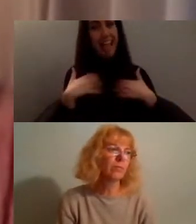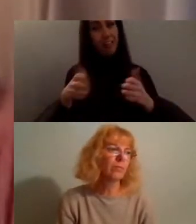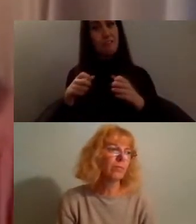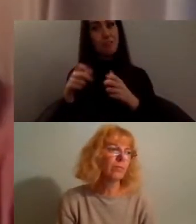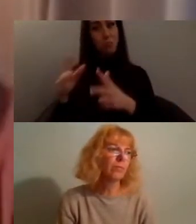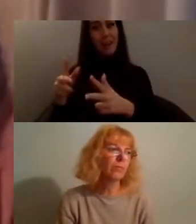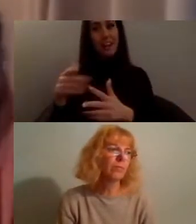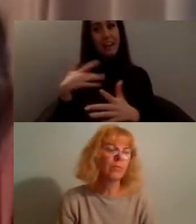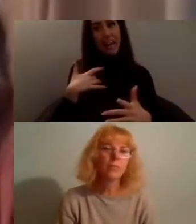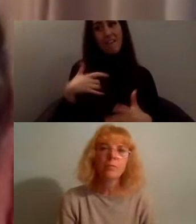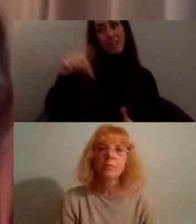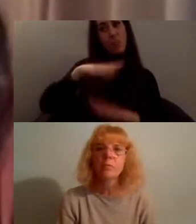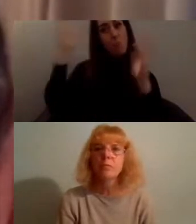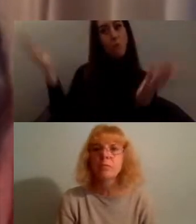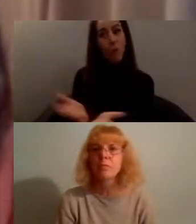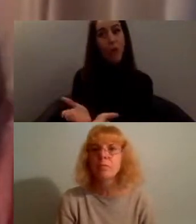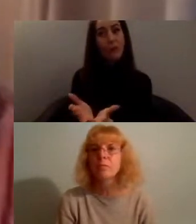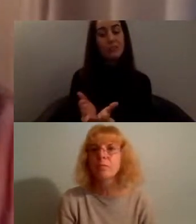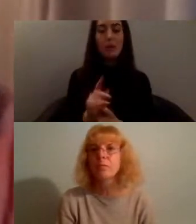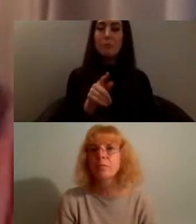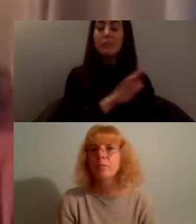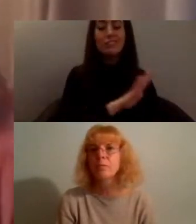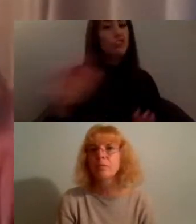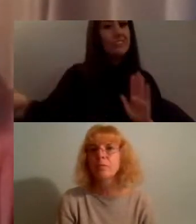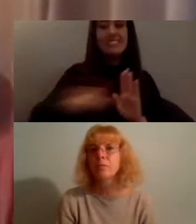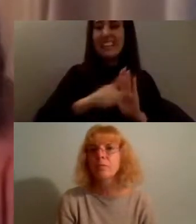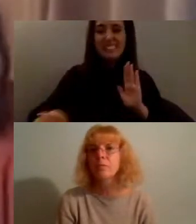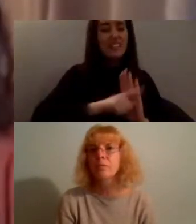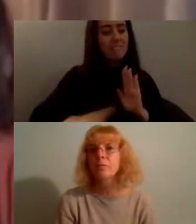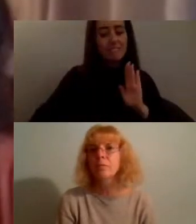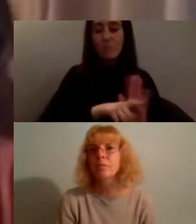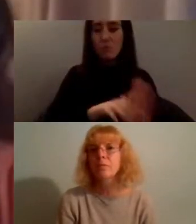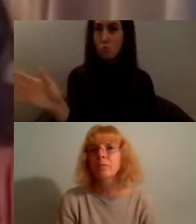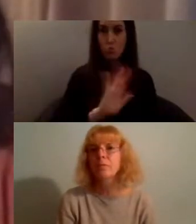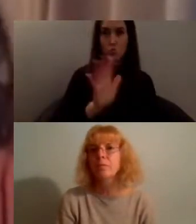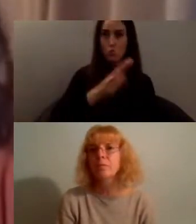course it's not all doom and gloom there are lots of positives and potentials with this kind of work